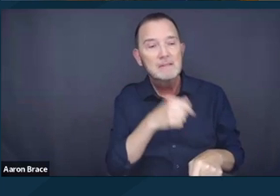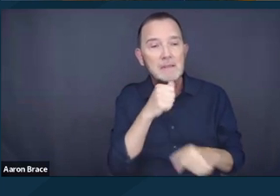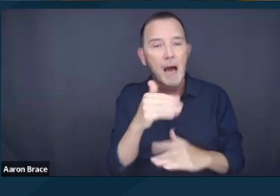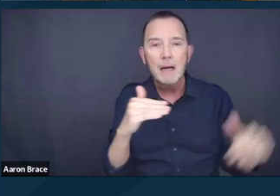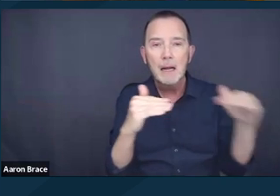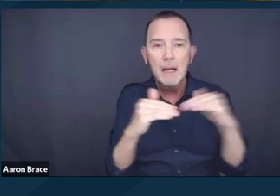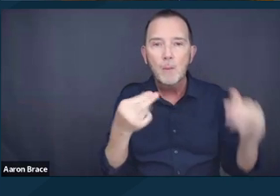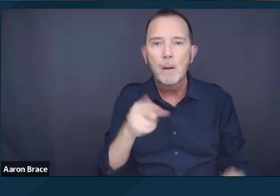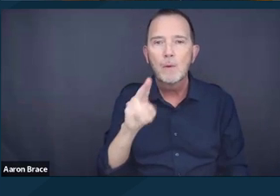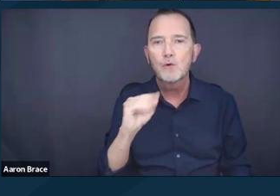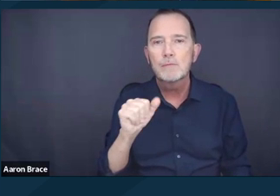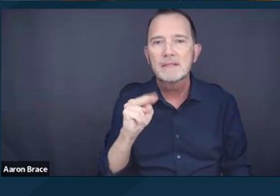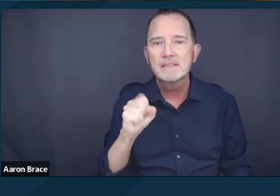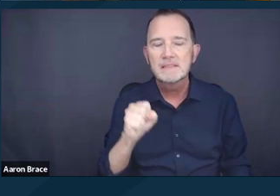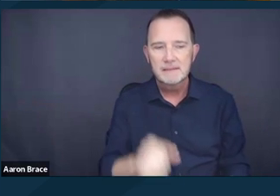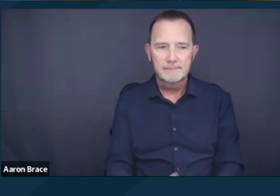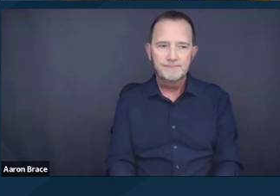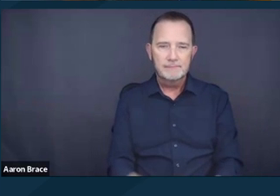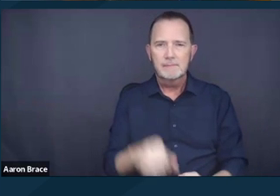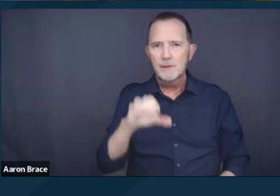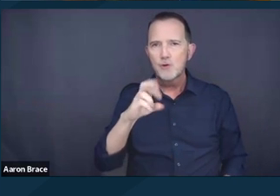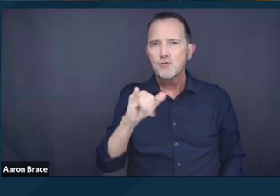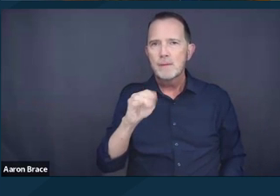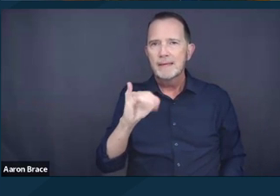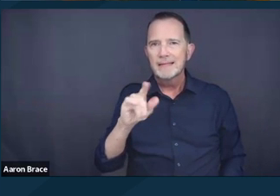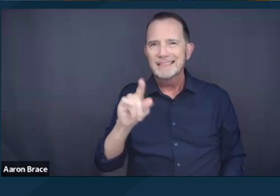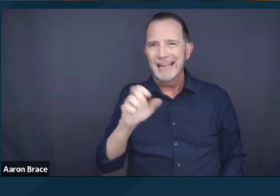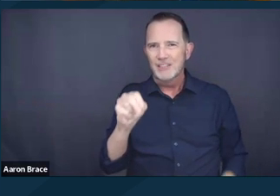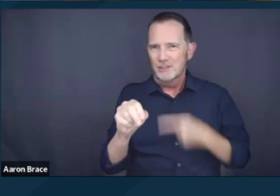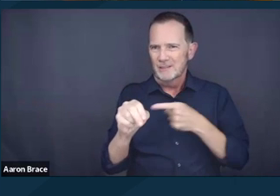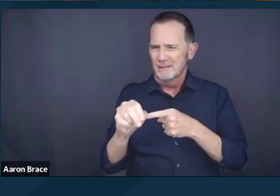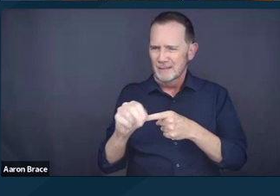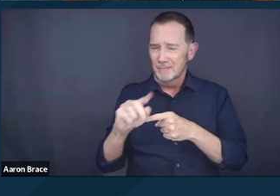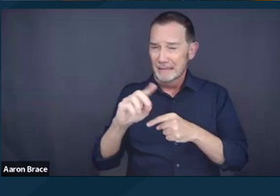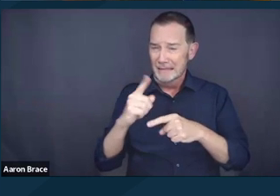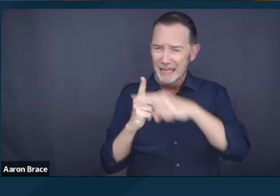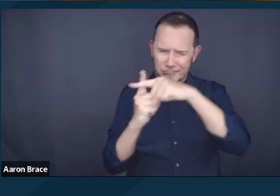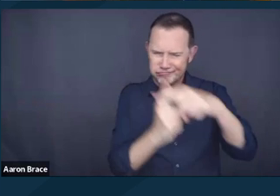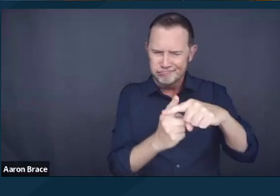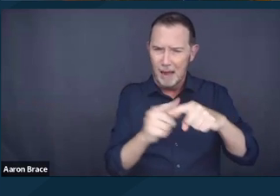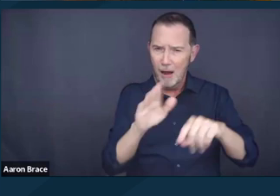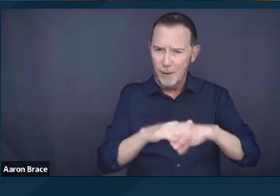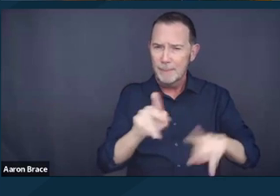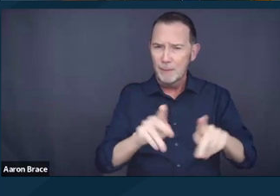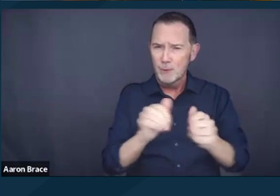So how does the harm of criminalization read for persons with disabilities? Some statistics worth uplifting